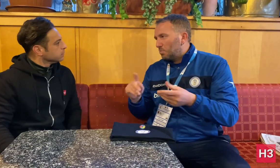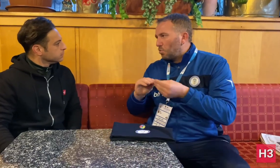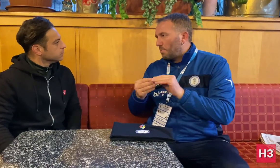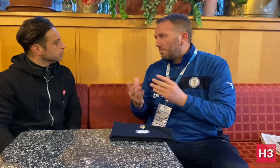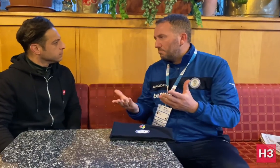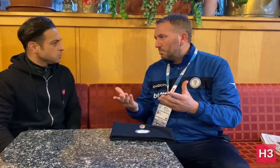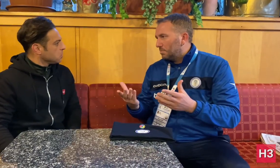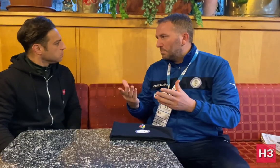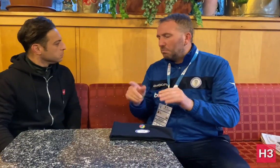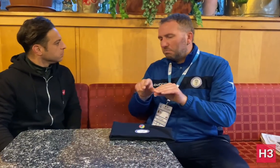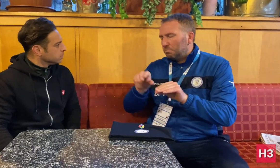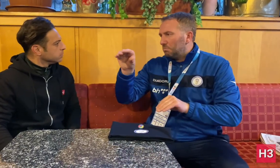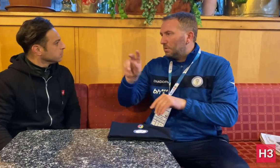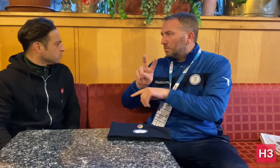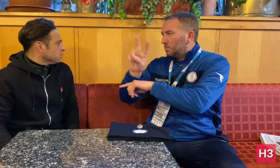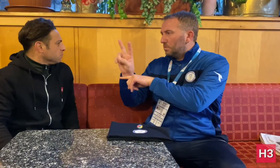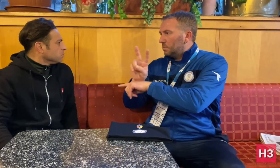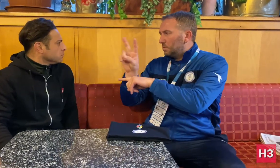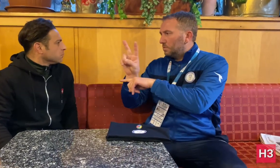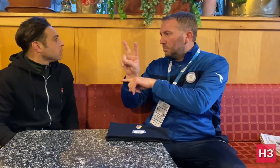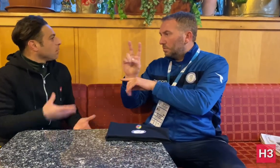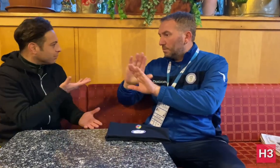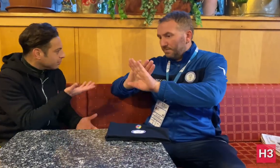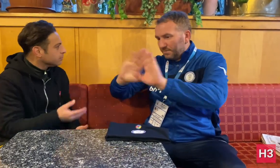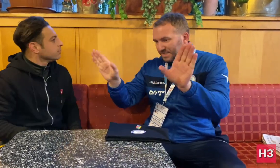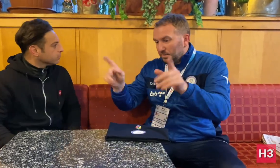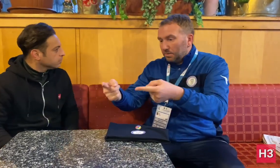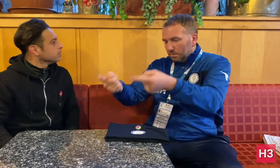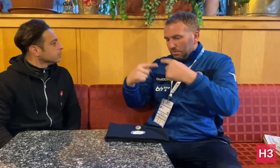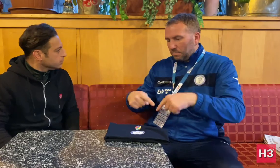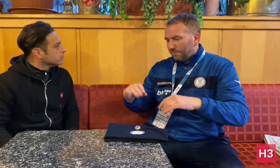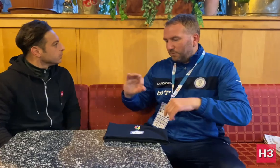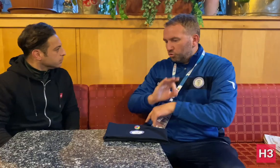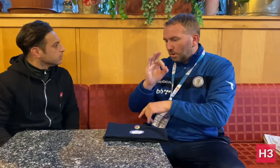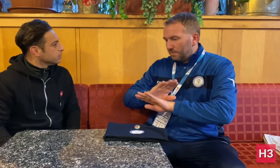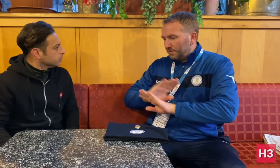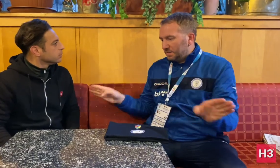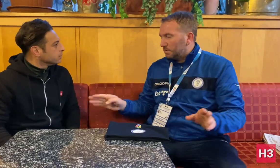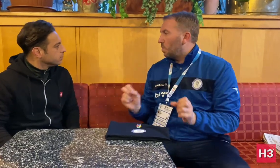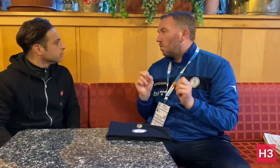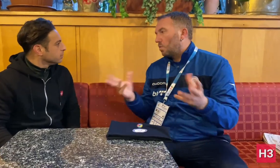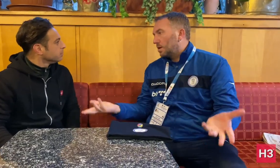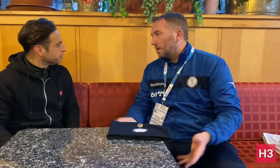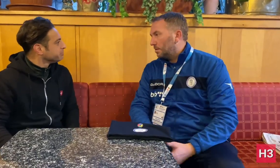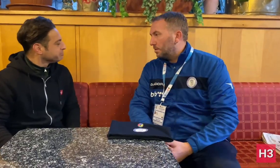separate time. That shouldn't be a problem. Both finals could be, say, two hours apart. That'd be okay.